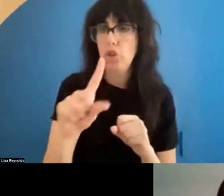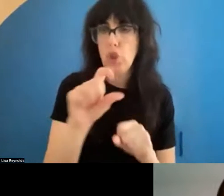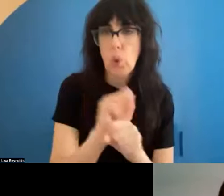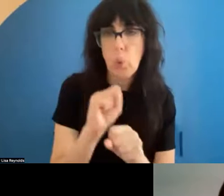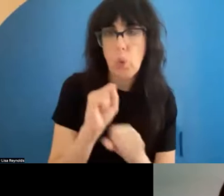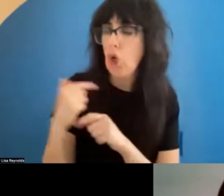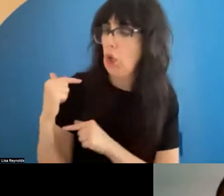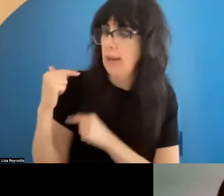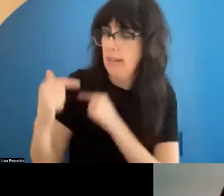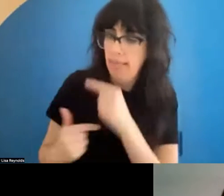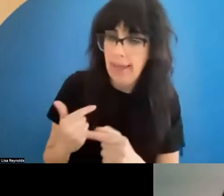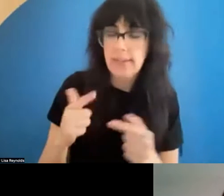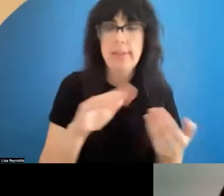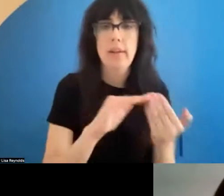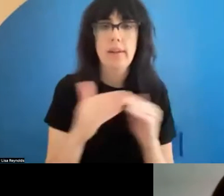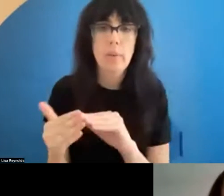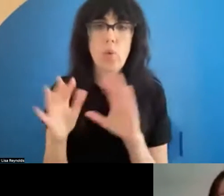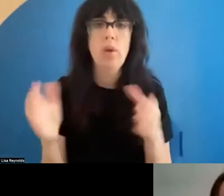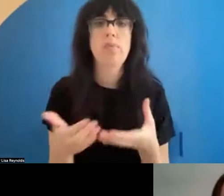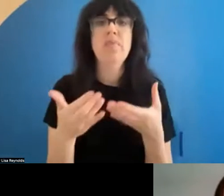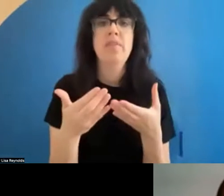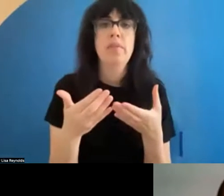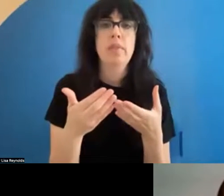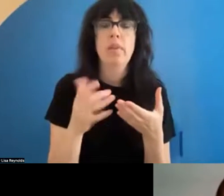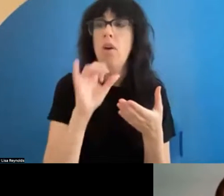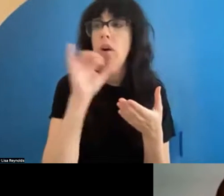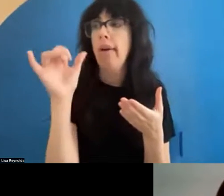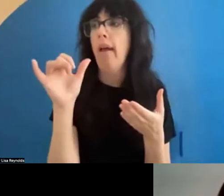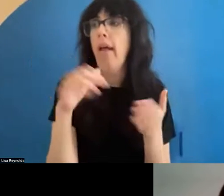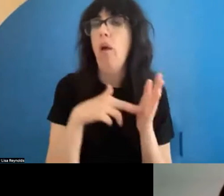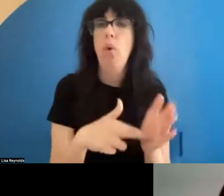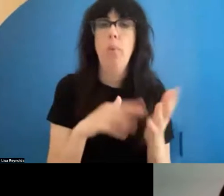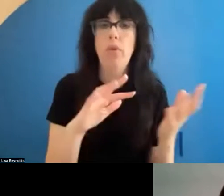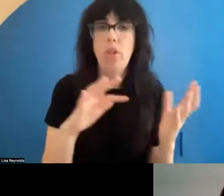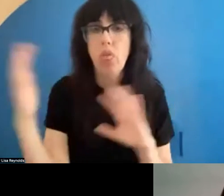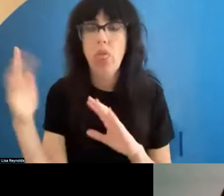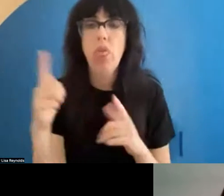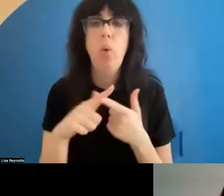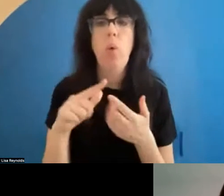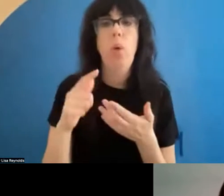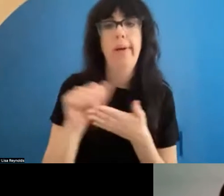and their communities are not either misrepresented or ep raced. --